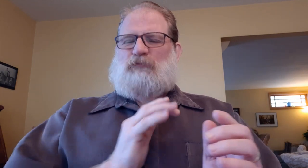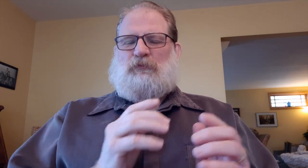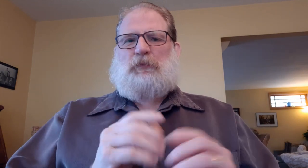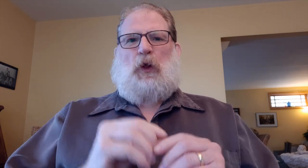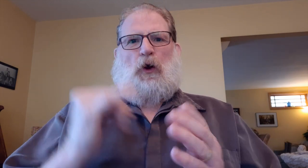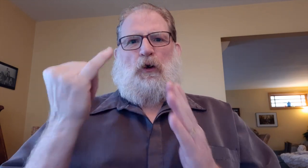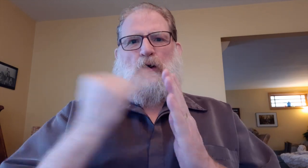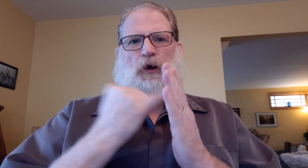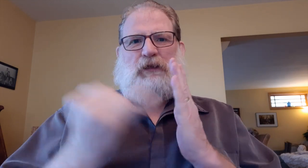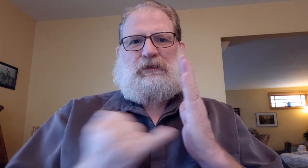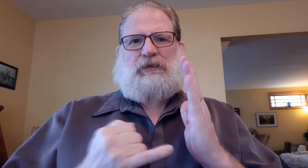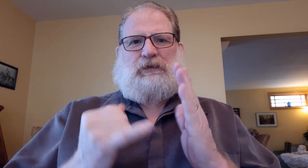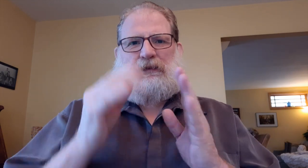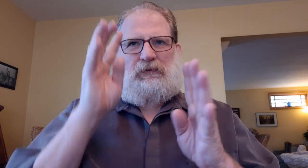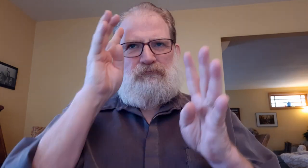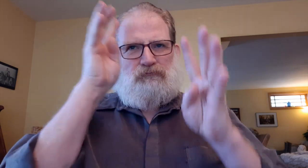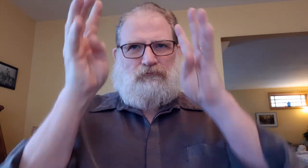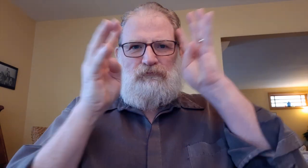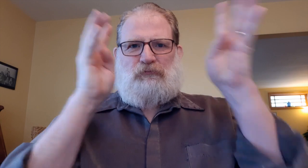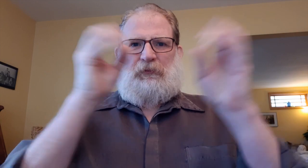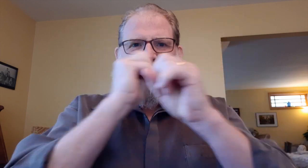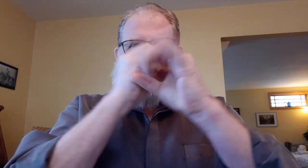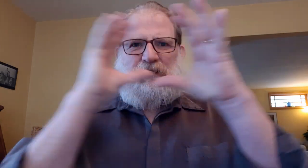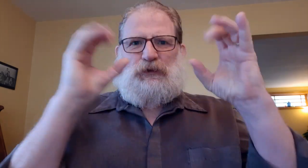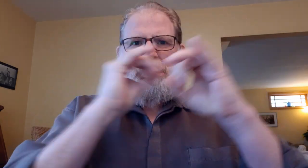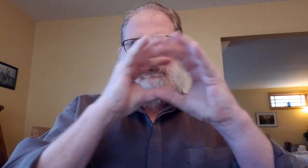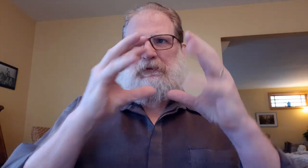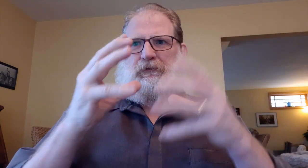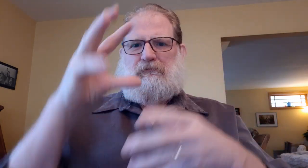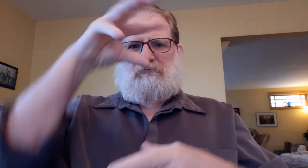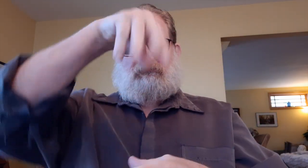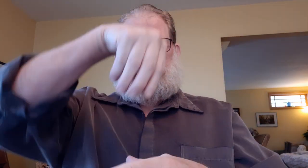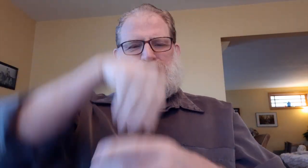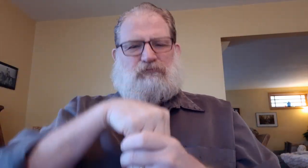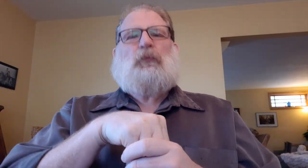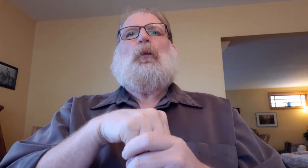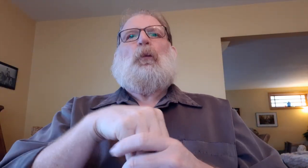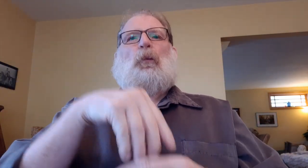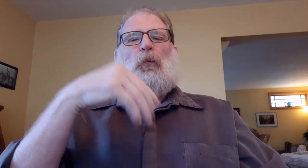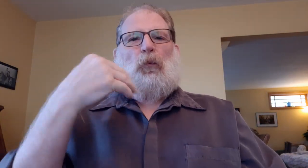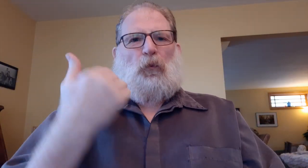Incorporating more creativity and artistic efforts into the festival.